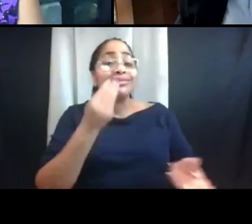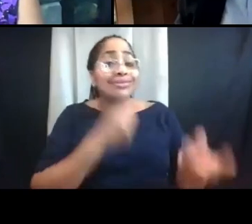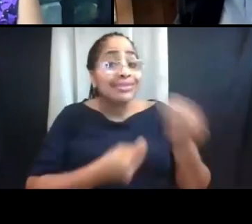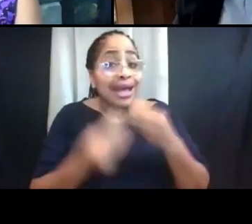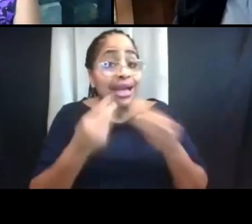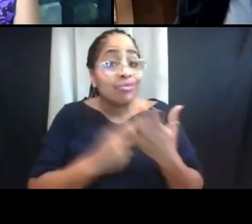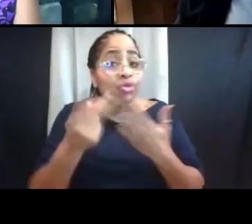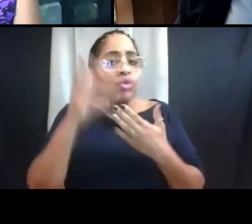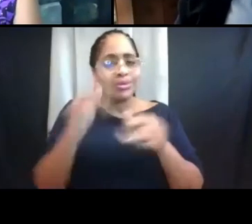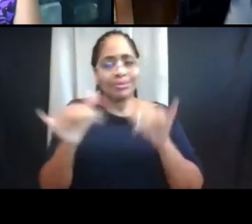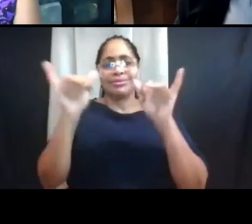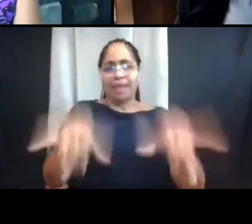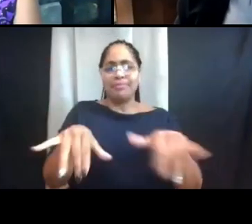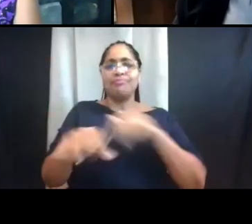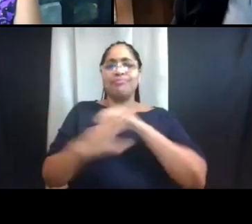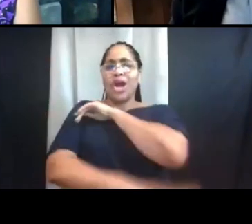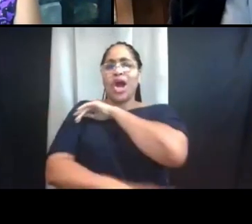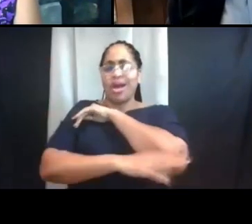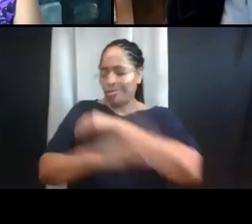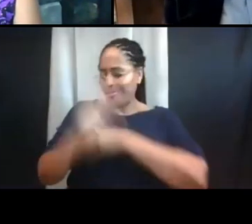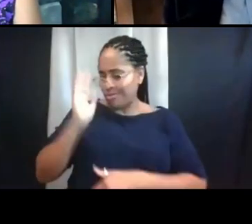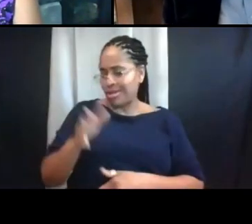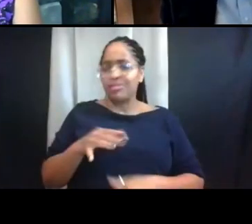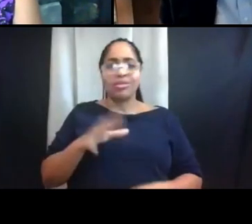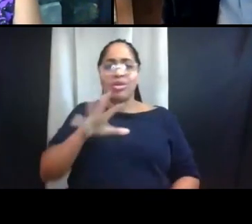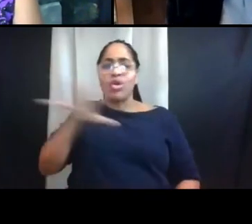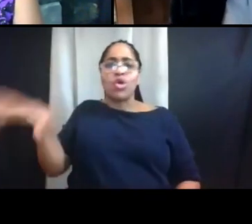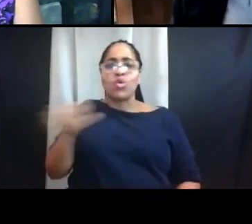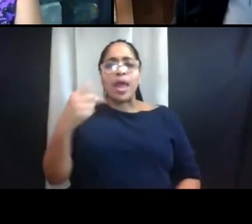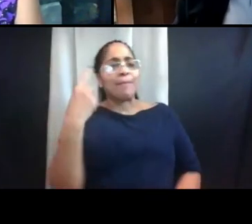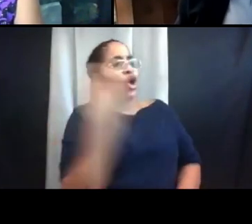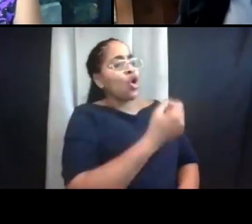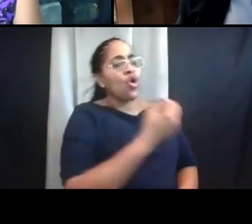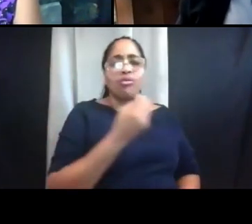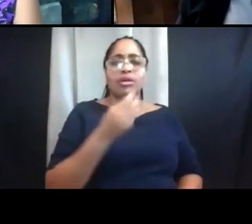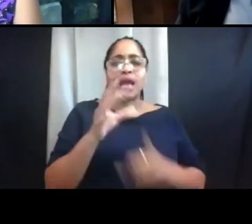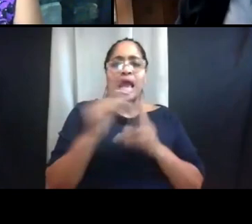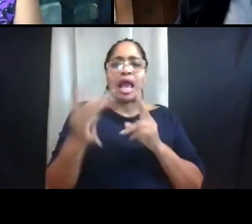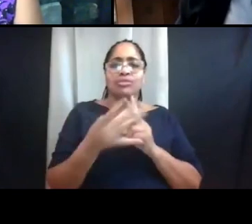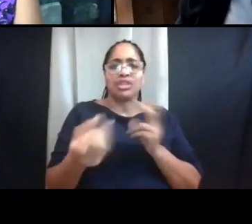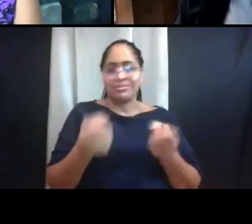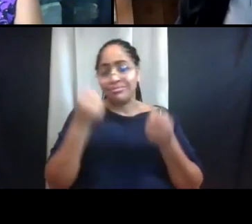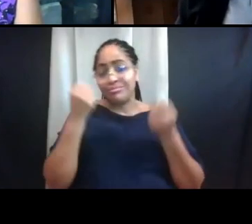as it was in the fall with grab-and-go options. Many are delicious meals.